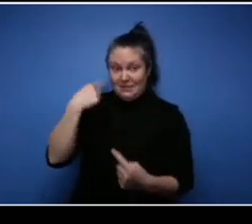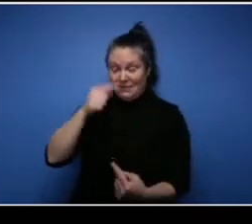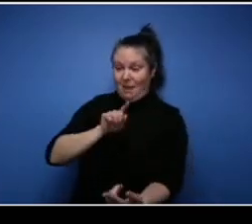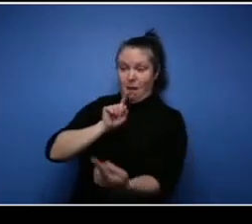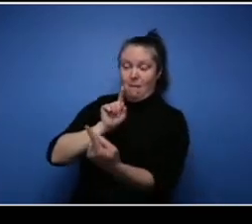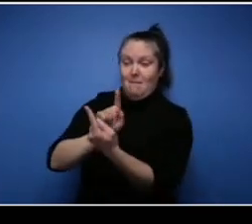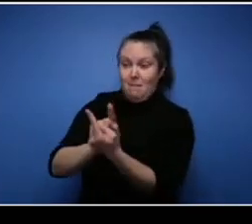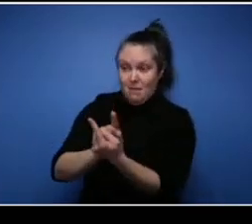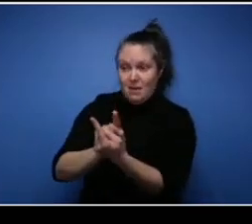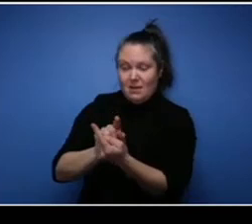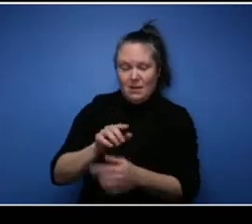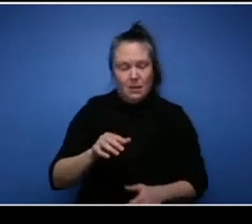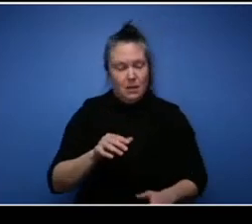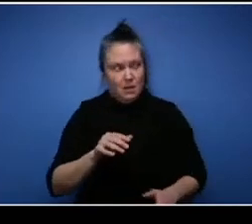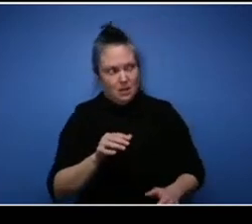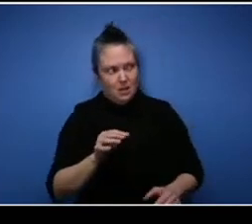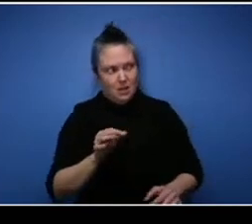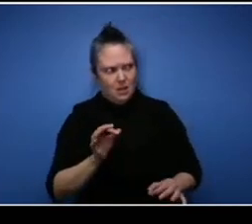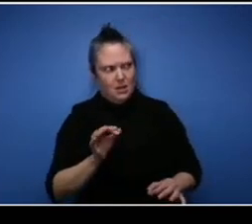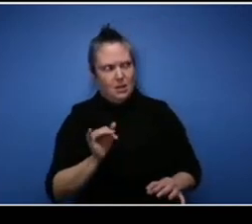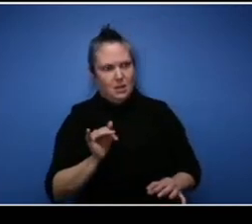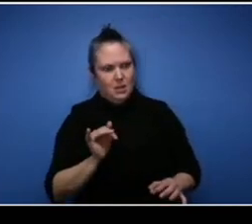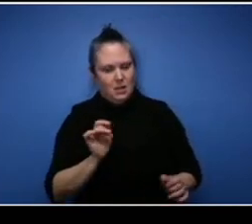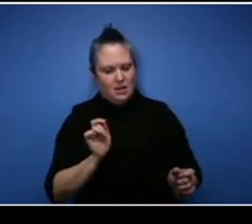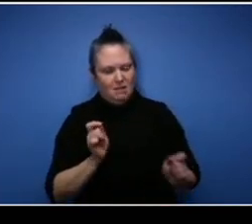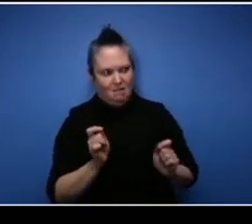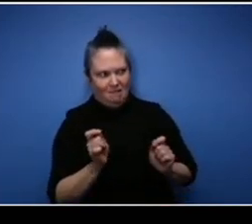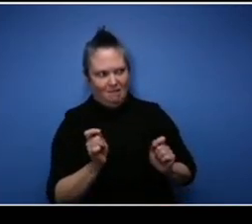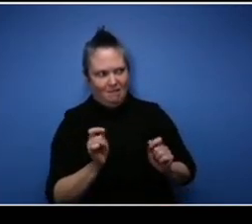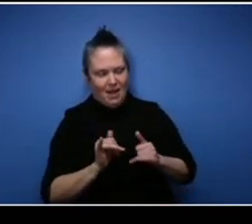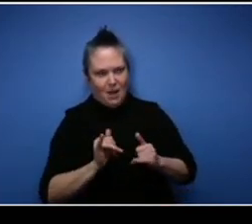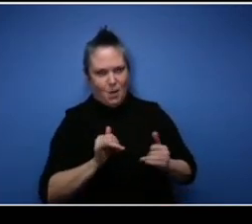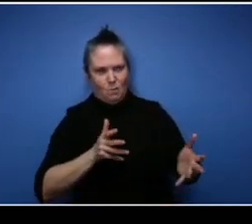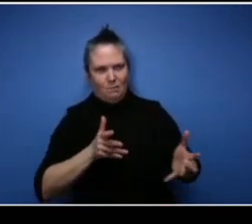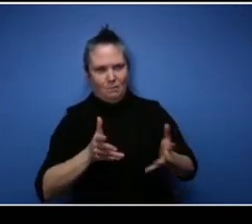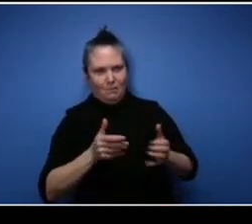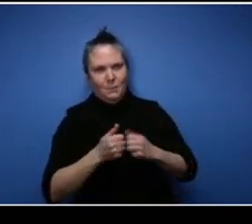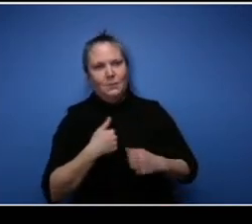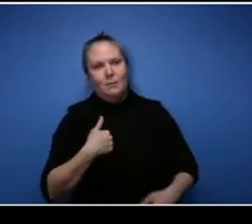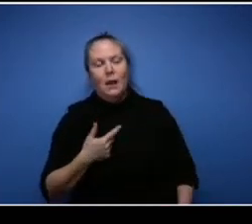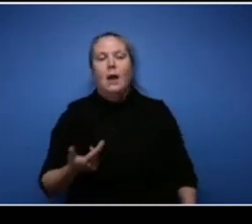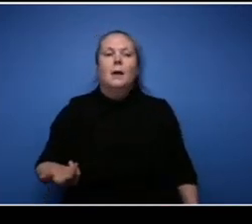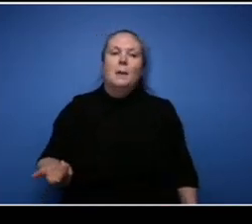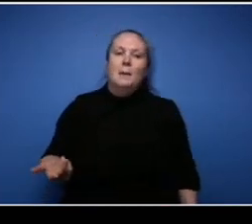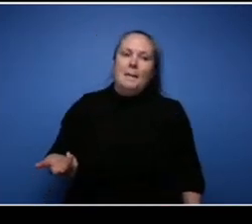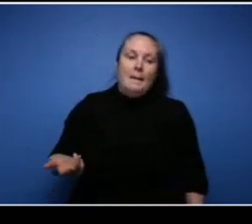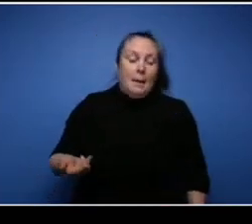am. So you know it is what it is, you know it doesn't bother me at all I'm unapologetically